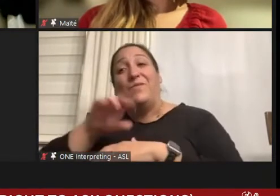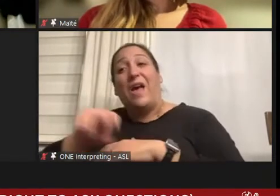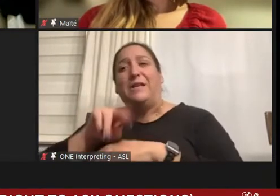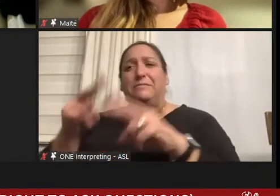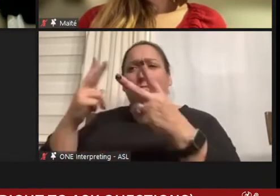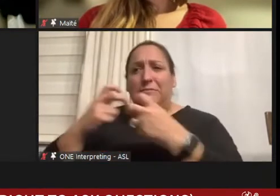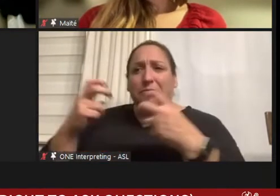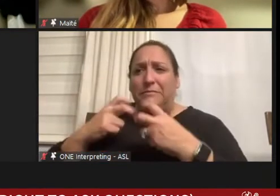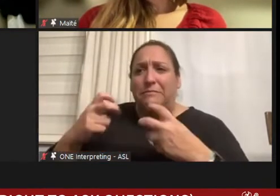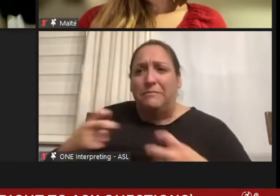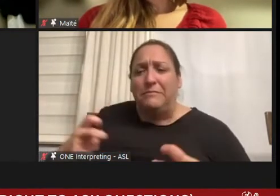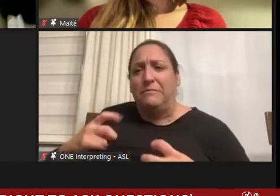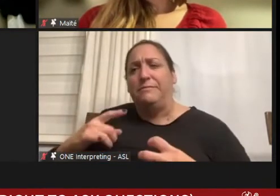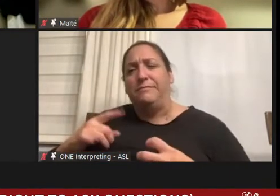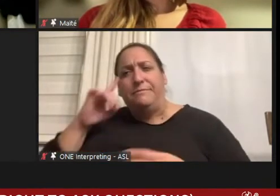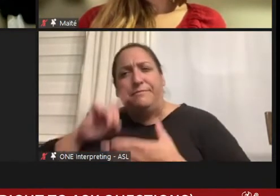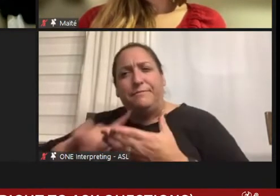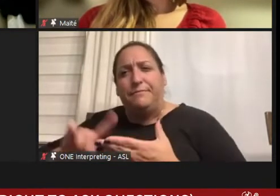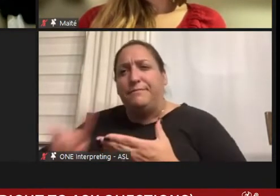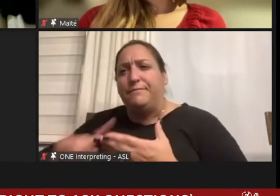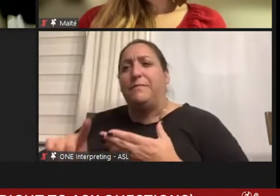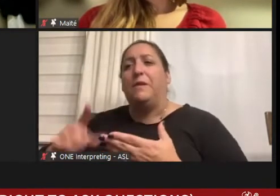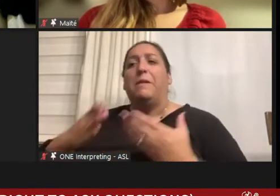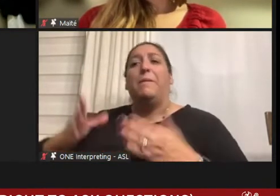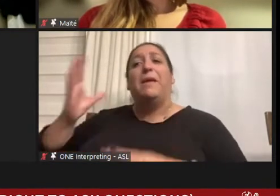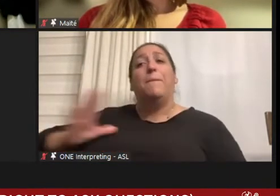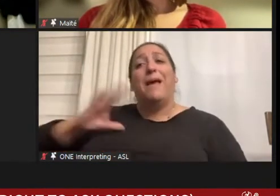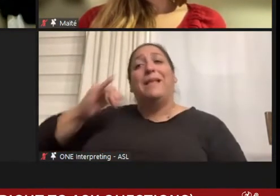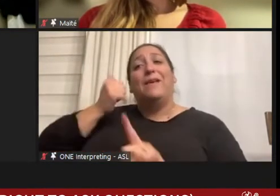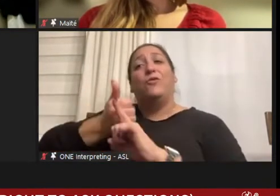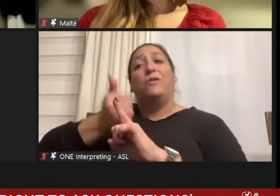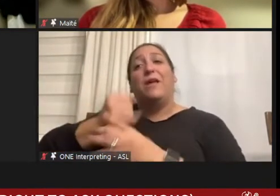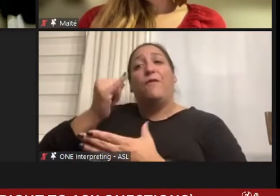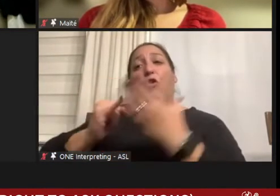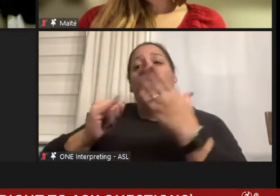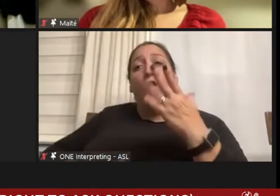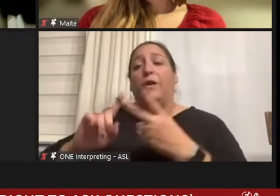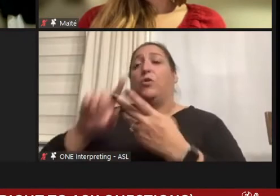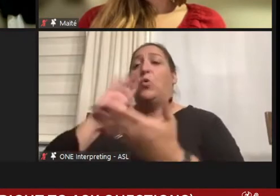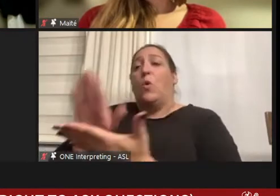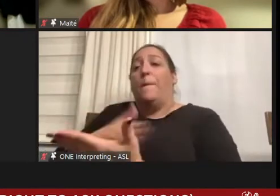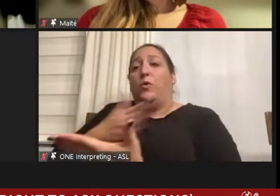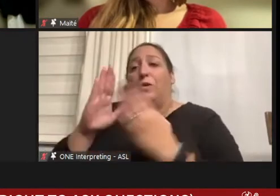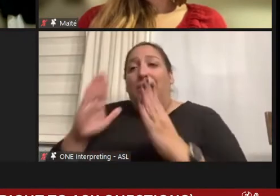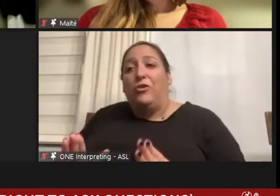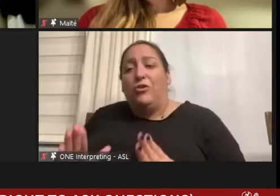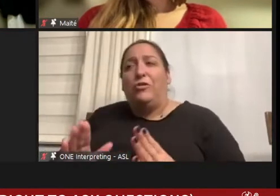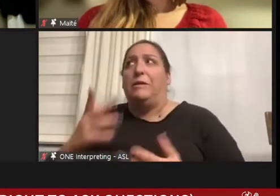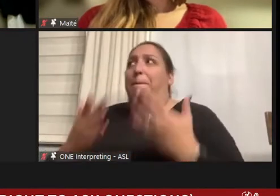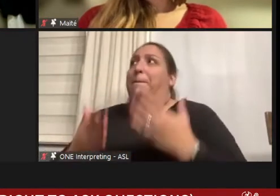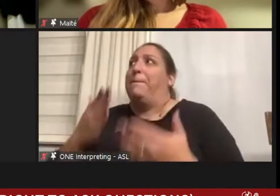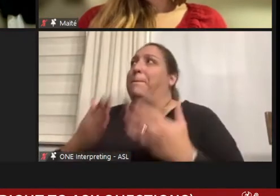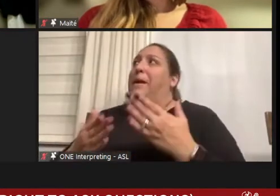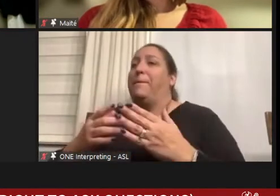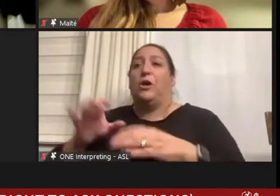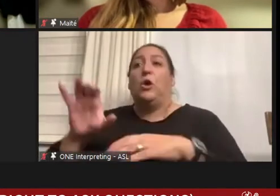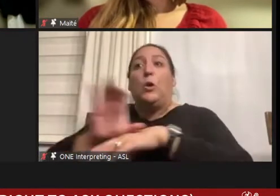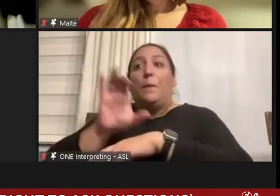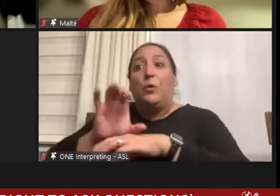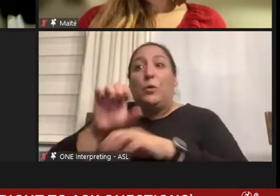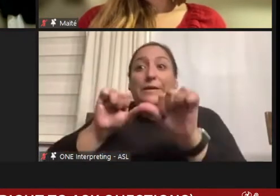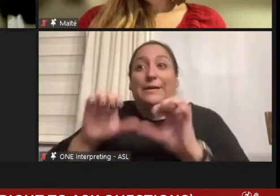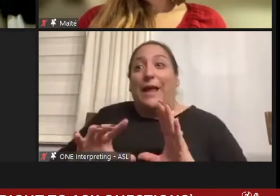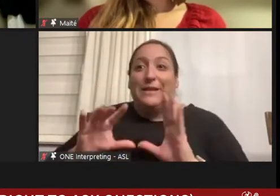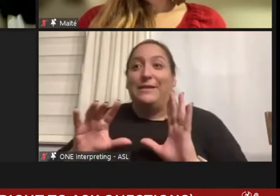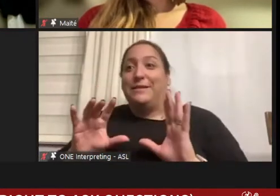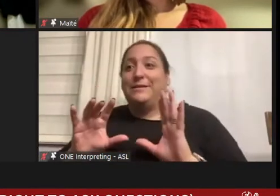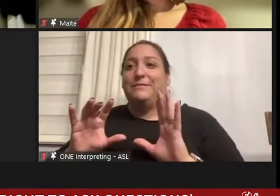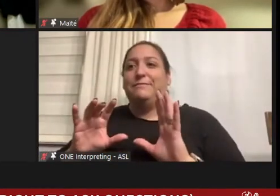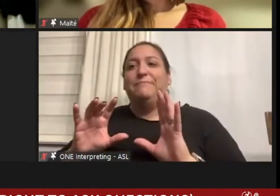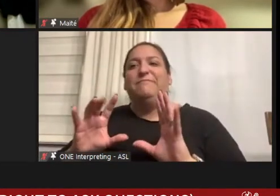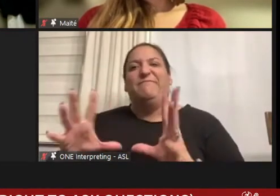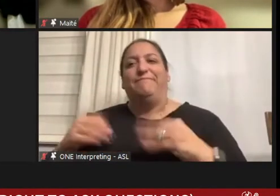that come if you are an artist or musician, maybe just embrace those things, and move these things